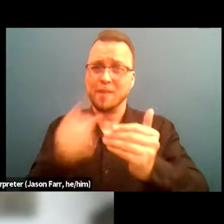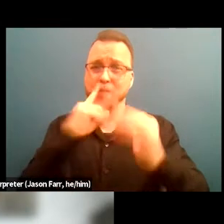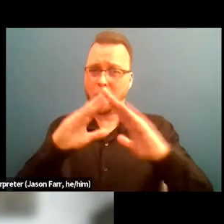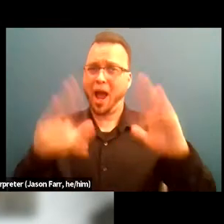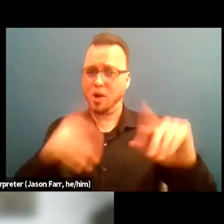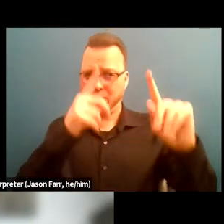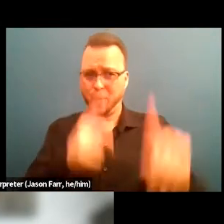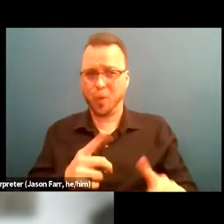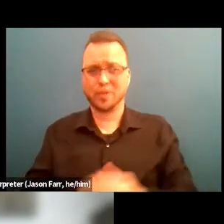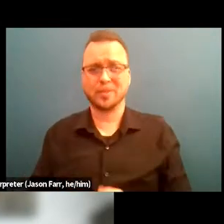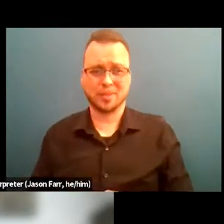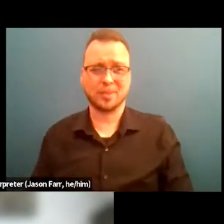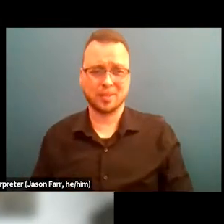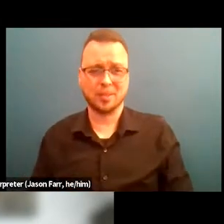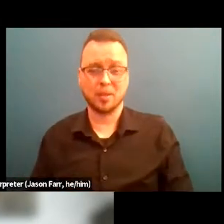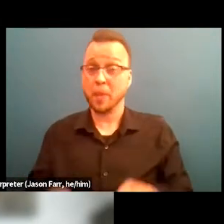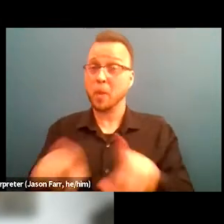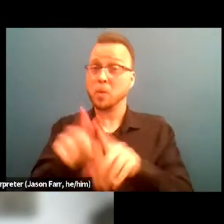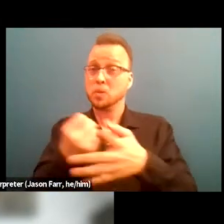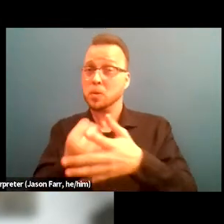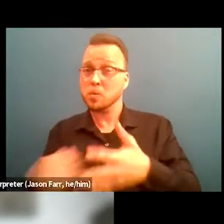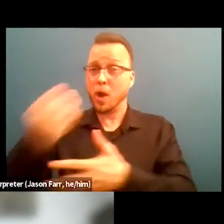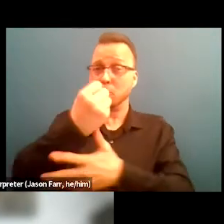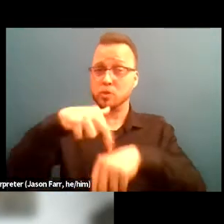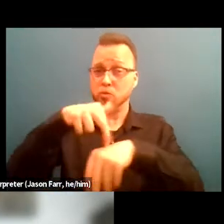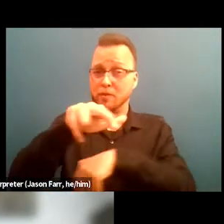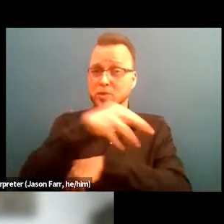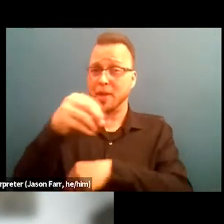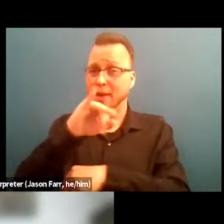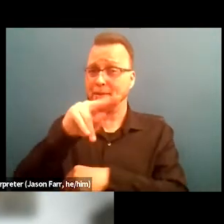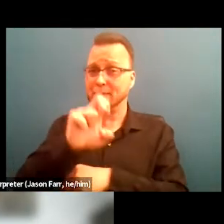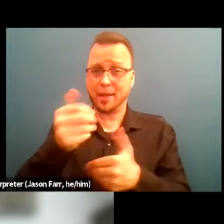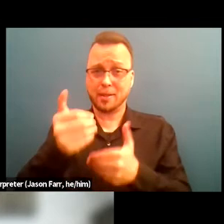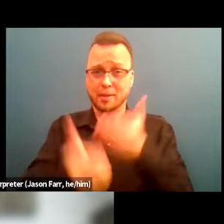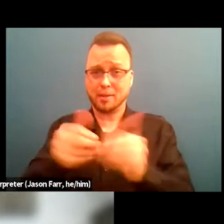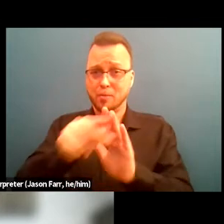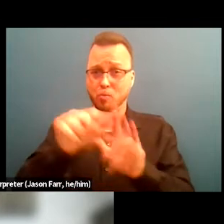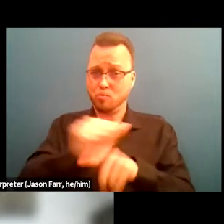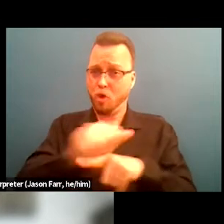Also prioritizing referrals and intake practices, we wanna make that the people